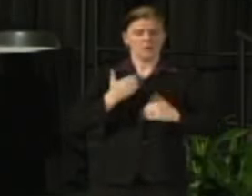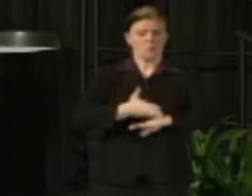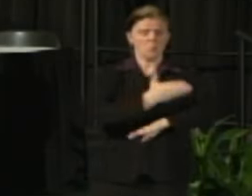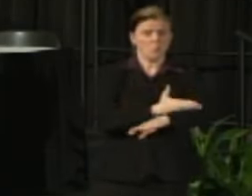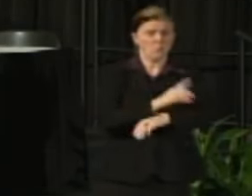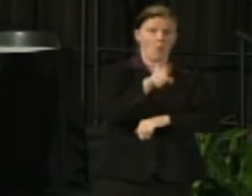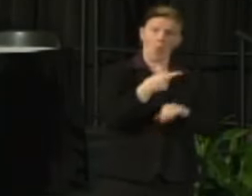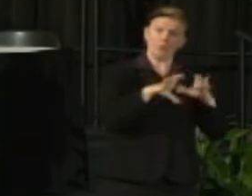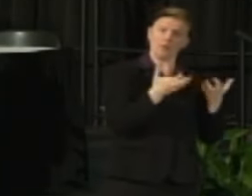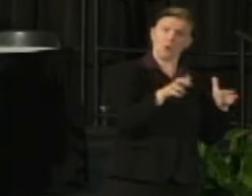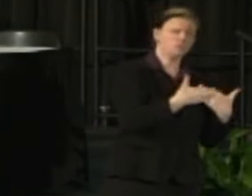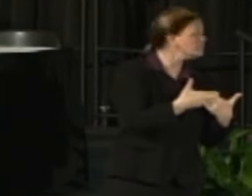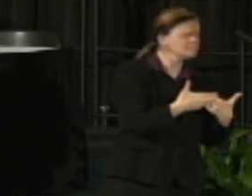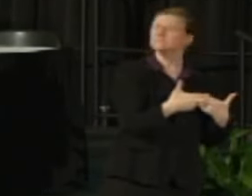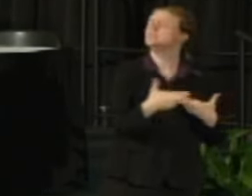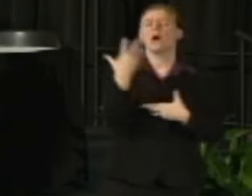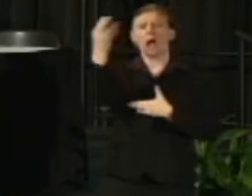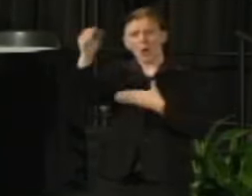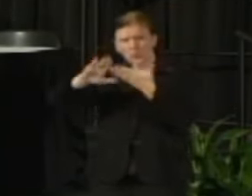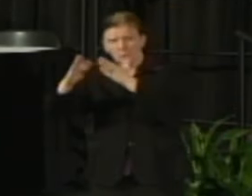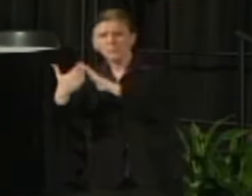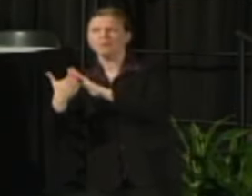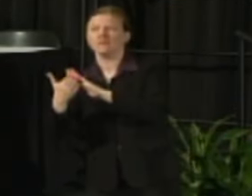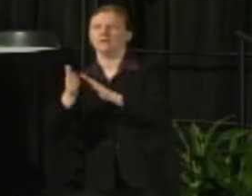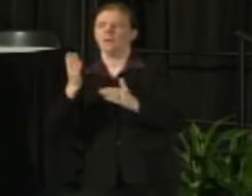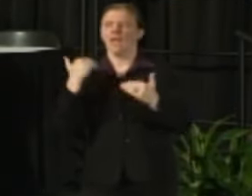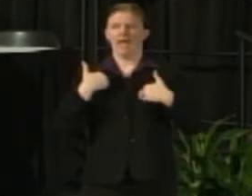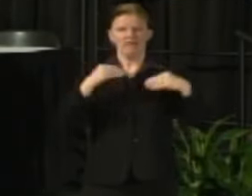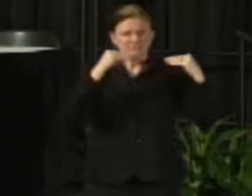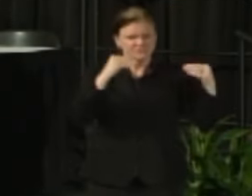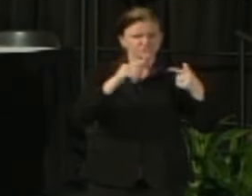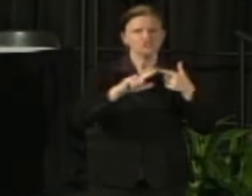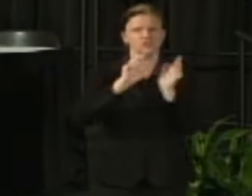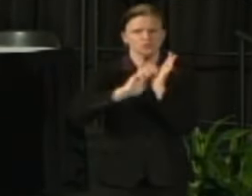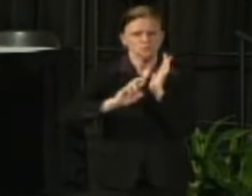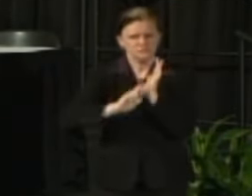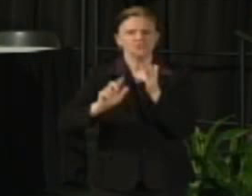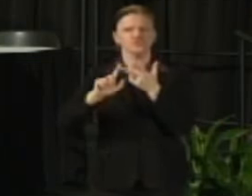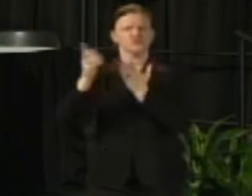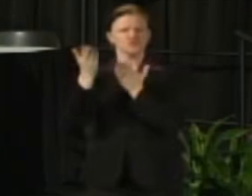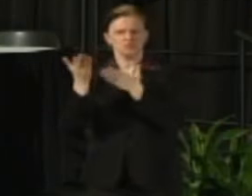It spans our teaching, research engagement and service and these are critically important words.